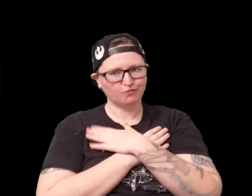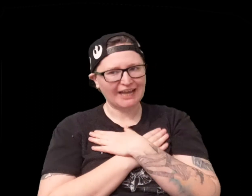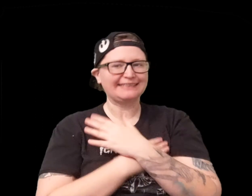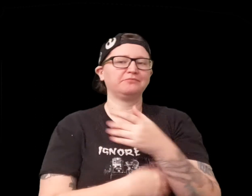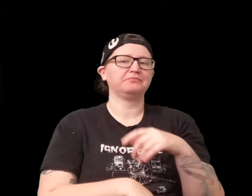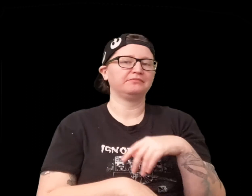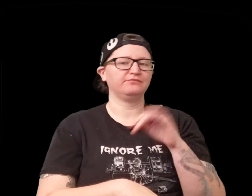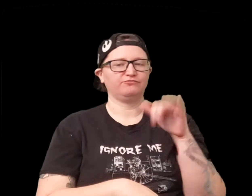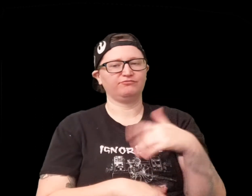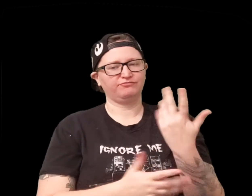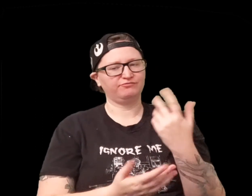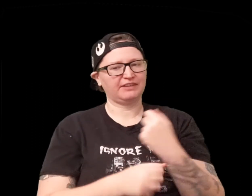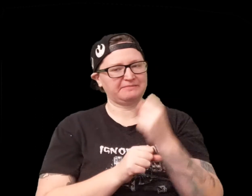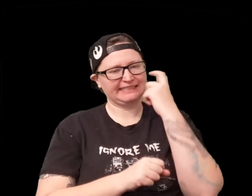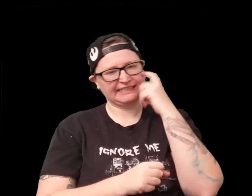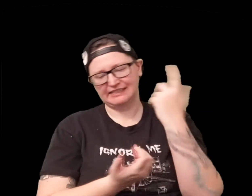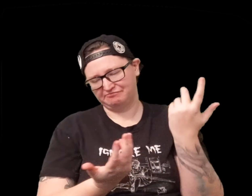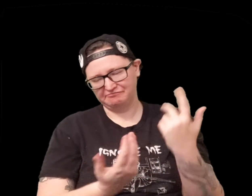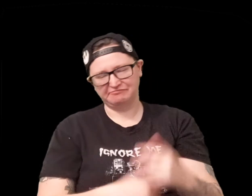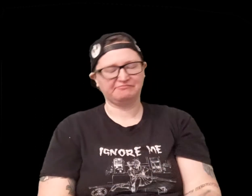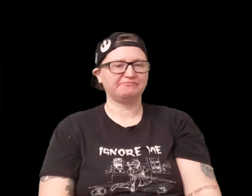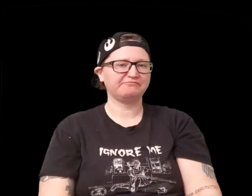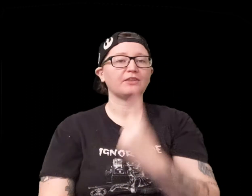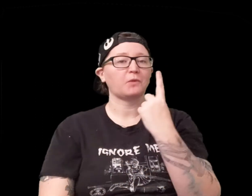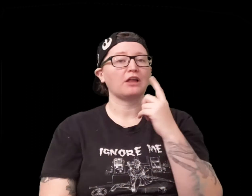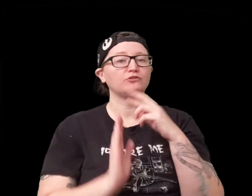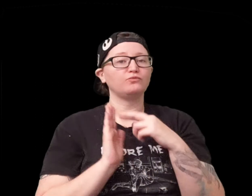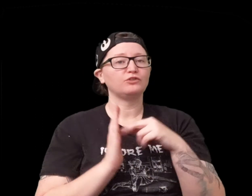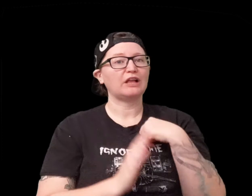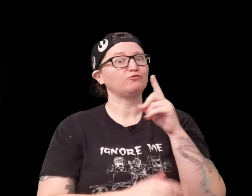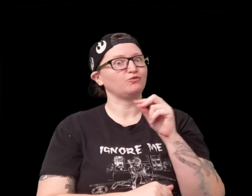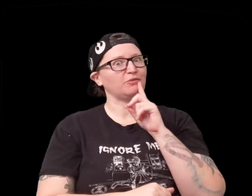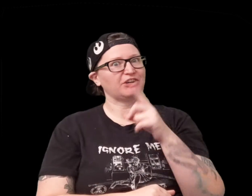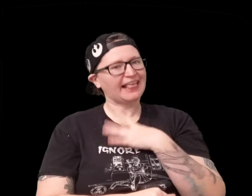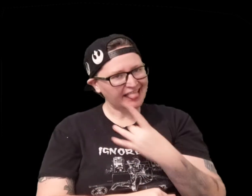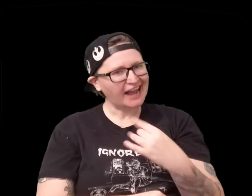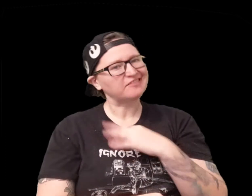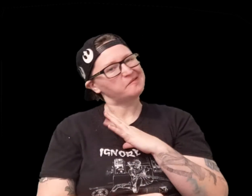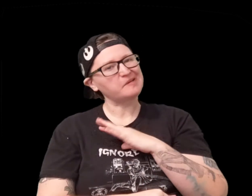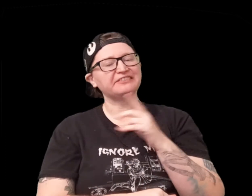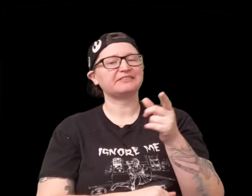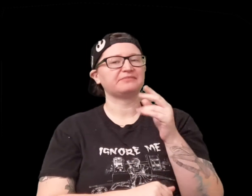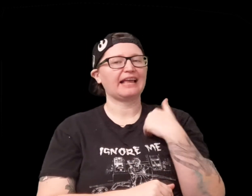in various ways you know you can rest just things that make sense one rule that I really like